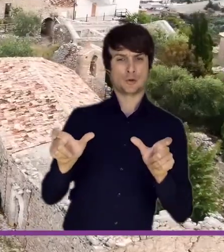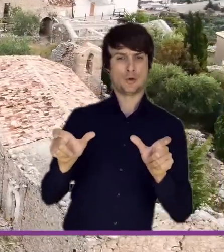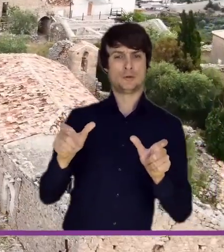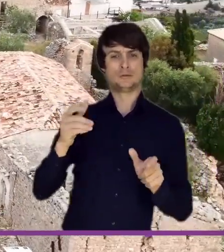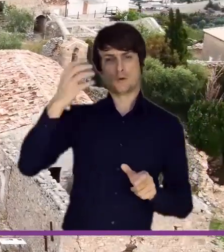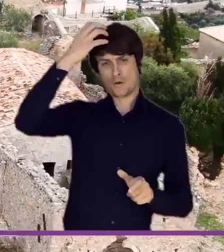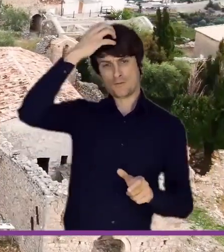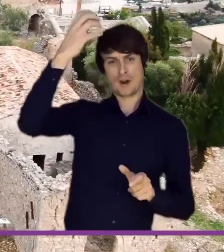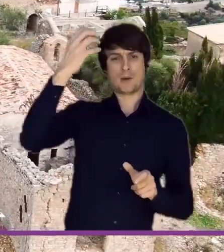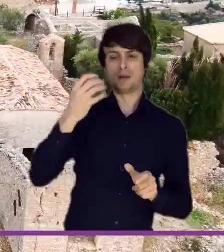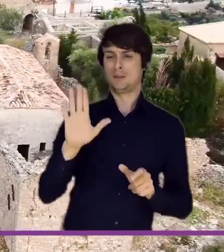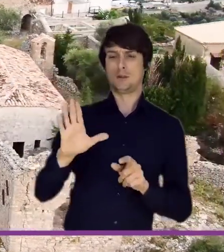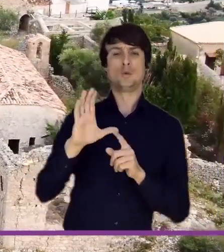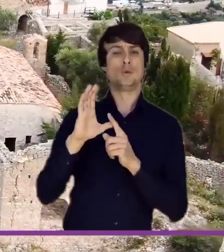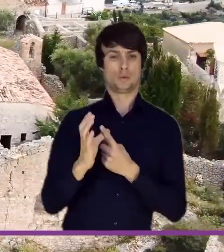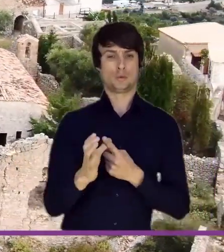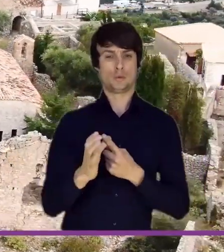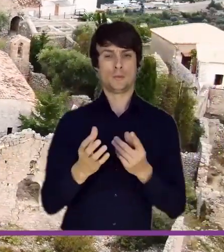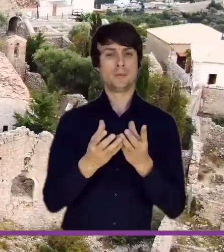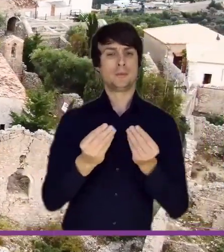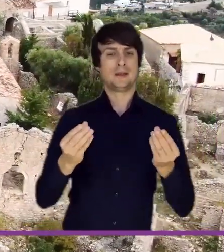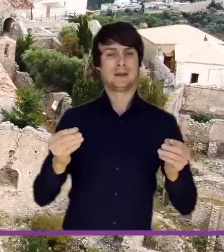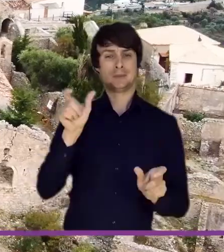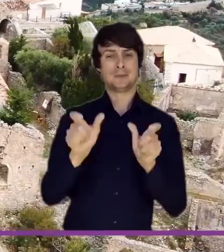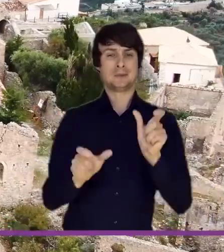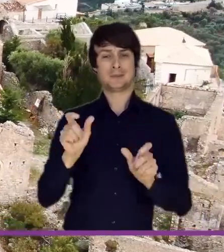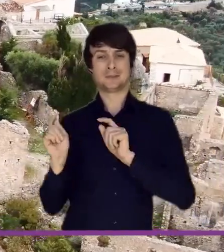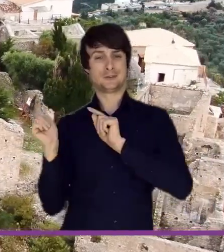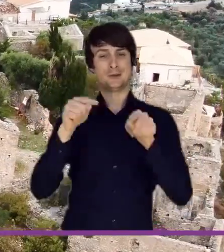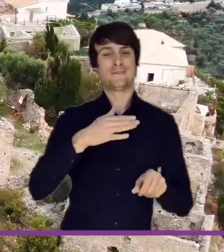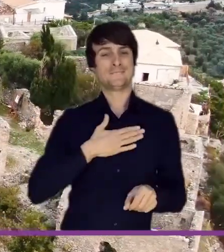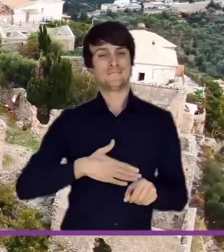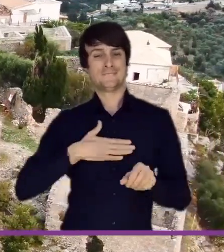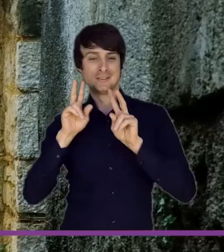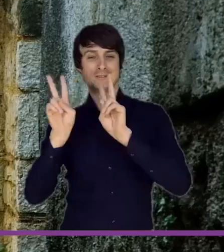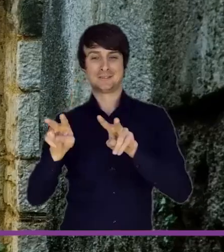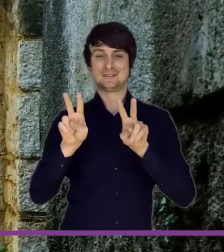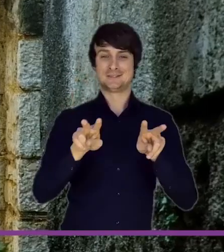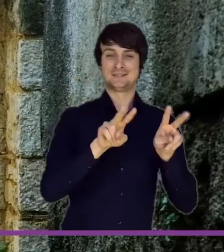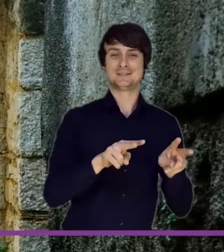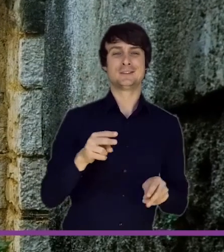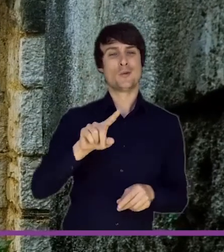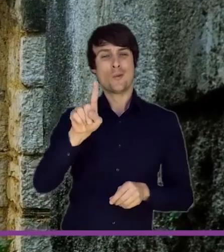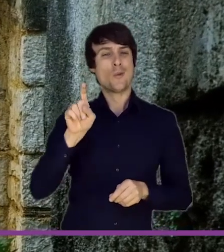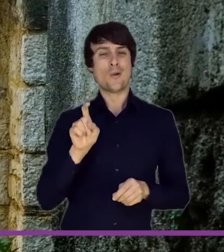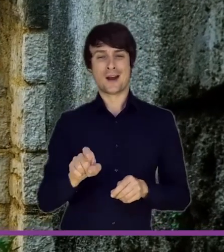is a tourist attraction on the coast of Himara and carries spiritual values for the inhabitants.